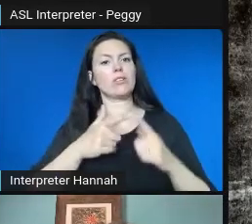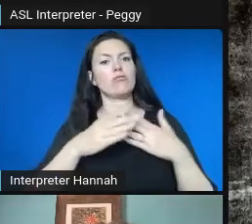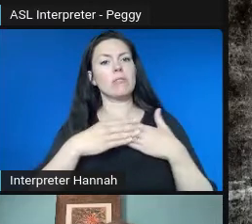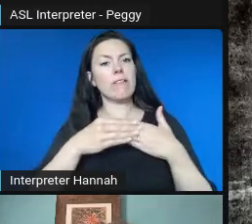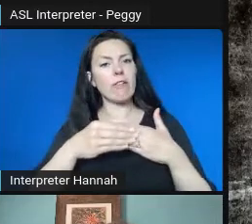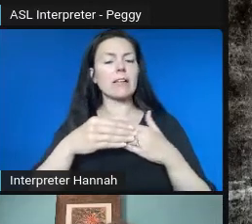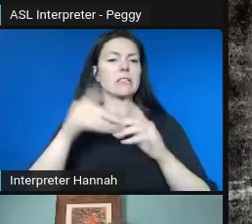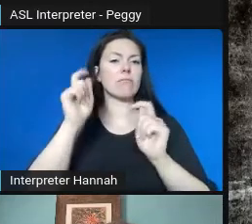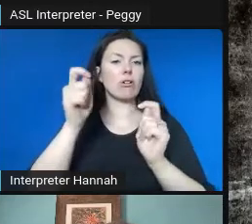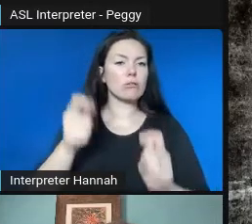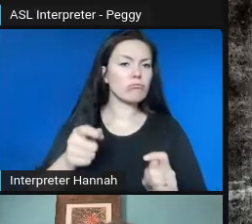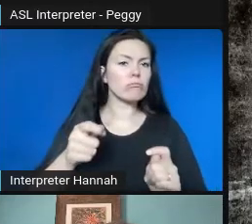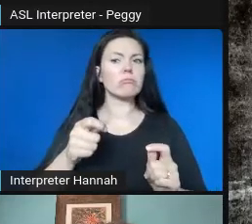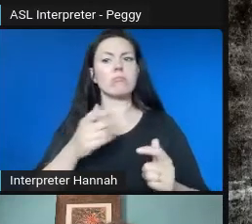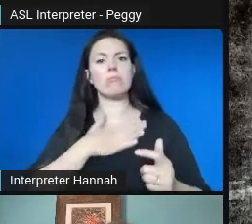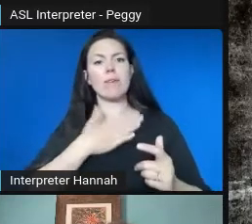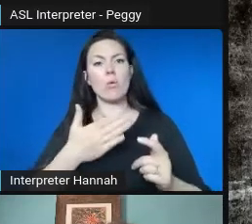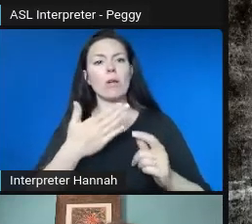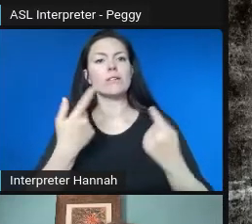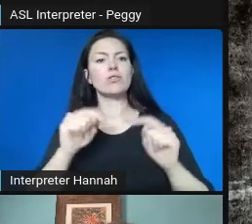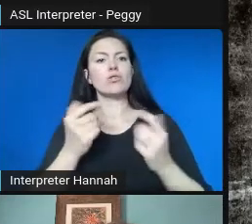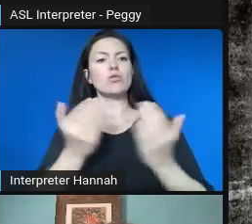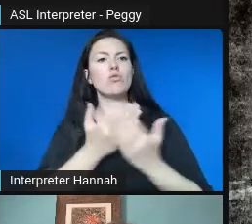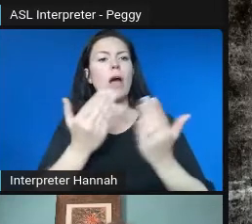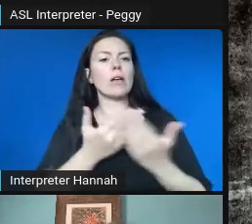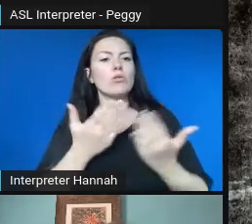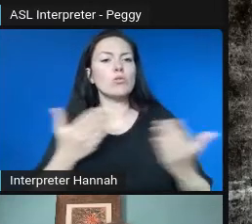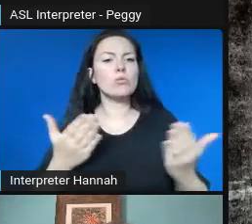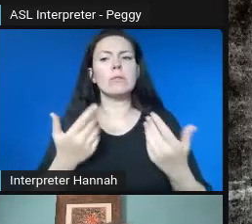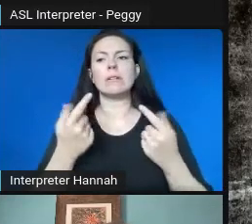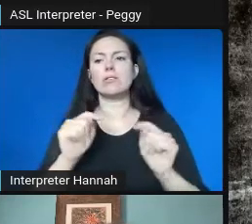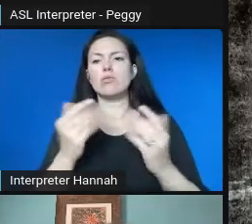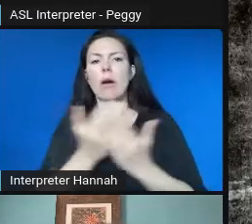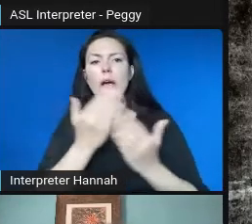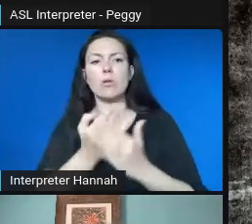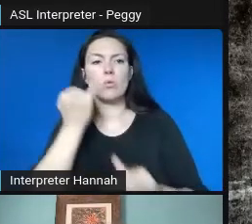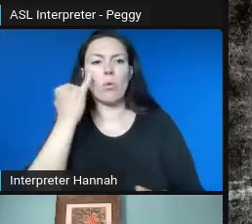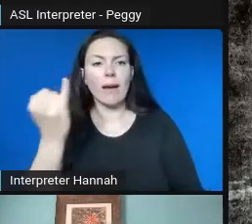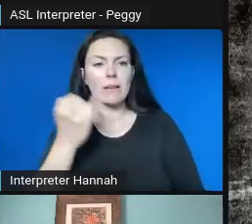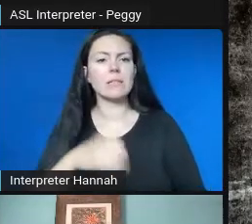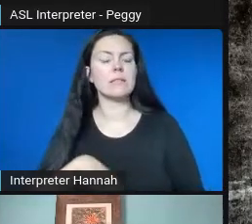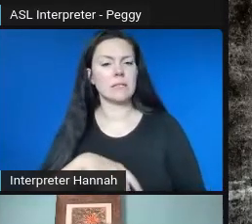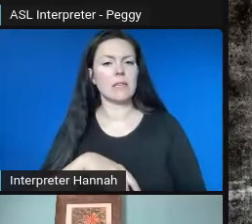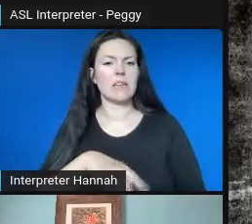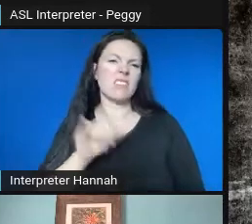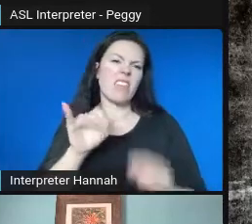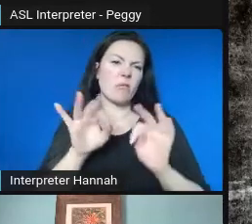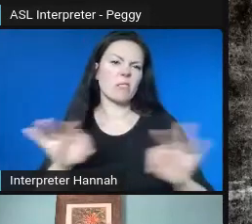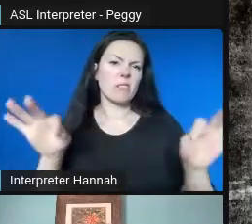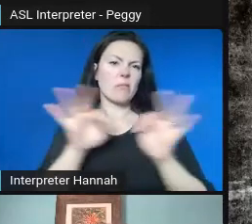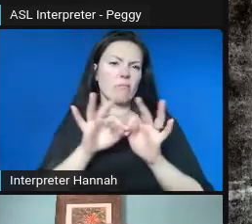experiment a little bit with some of these ideas. It was really helpful to have